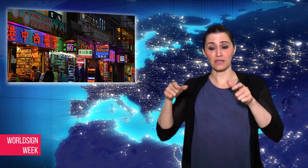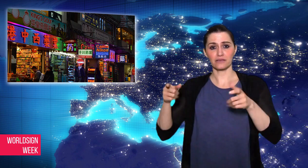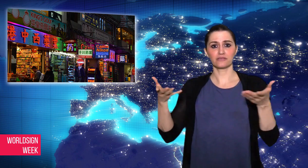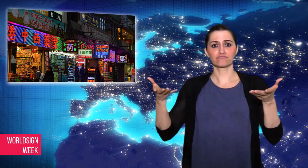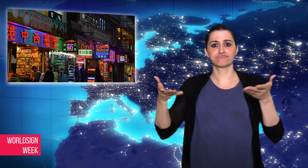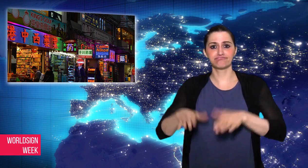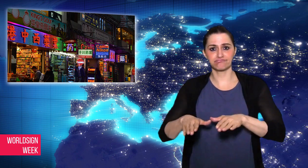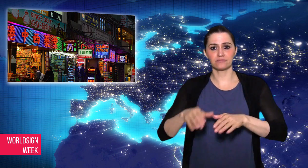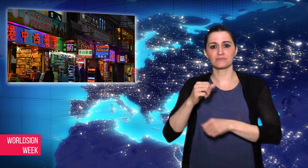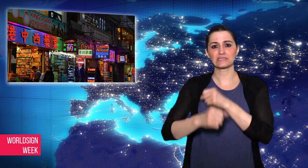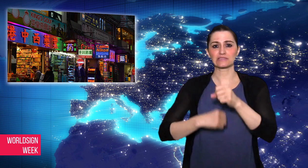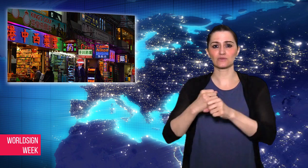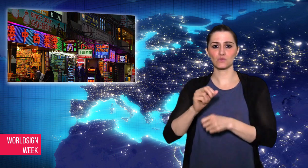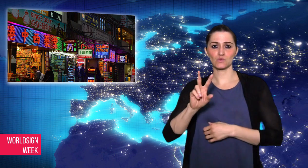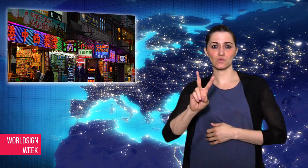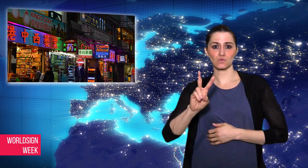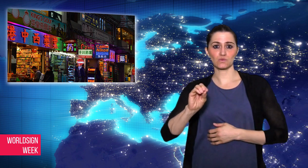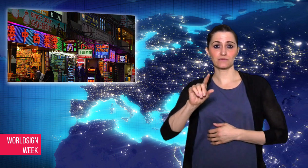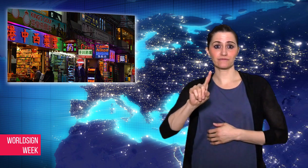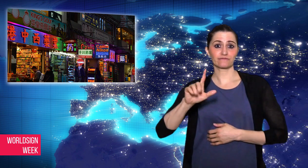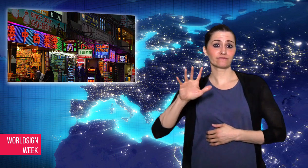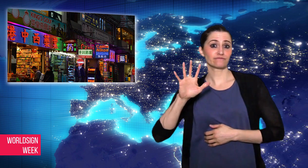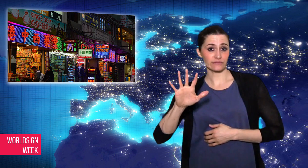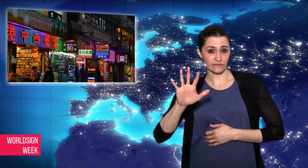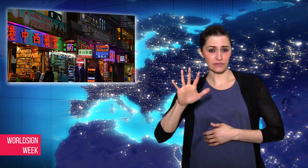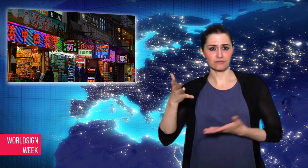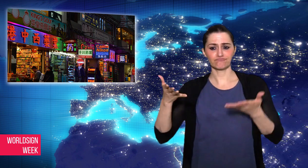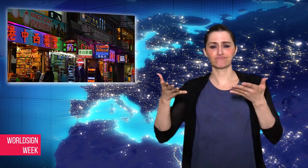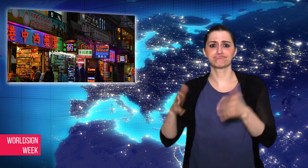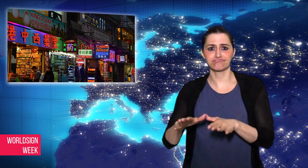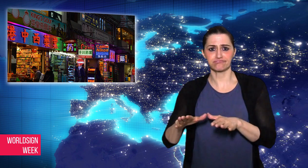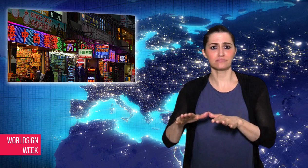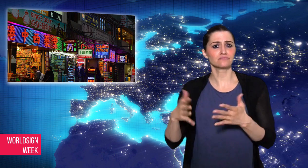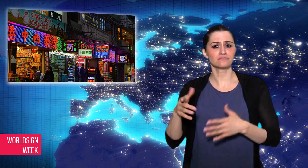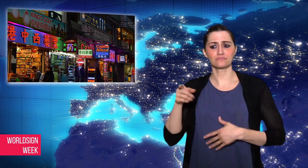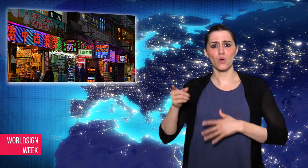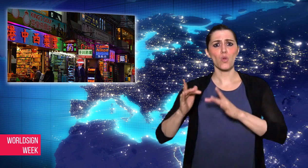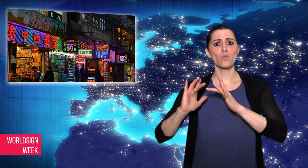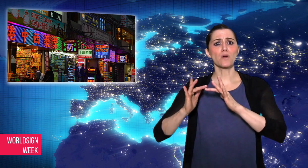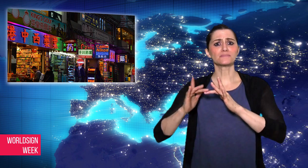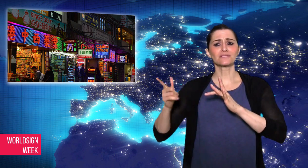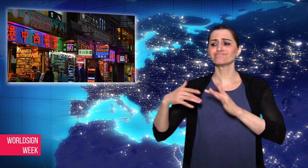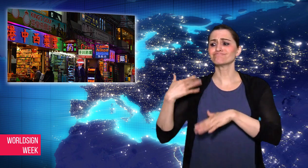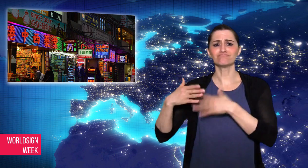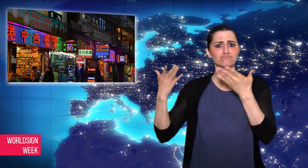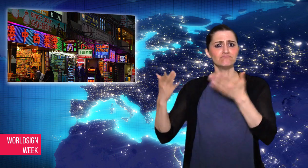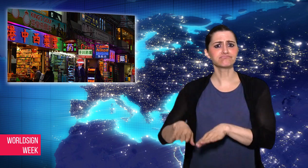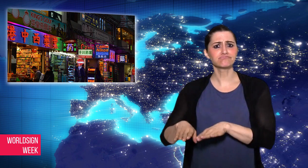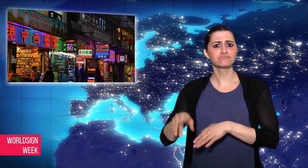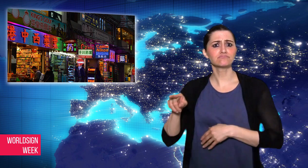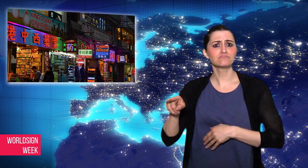call the police as they would shut down